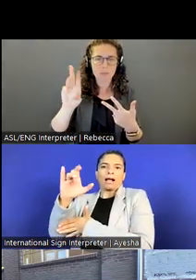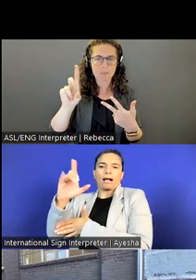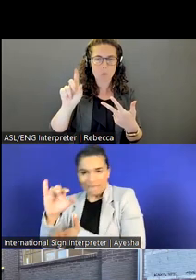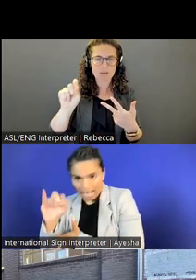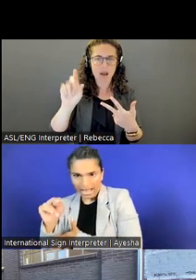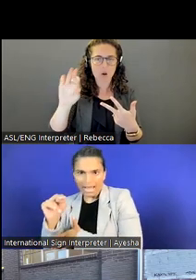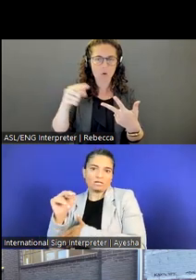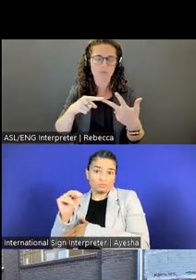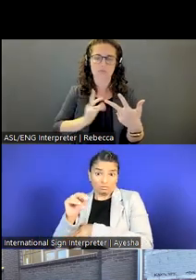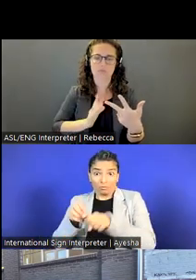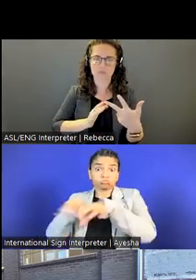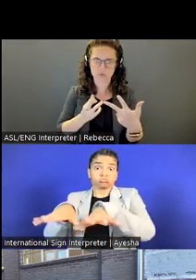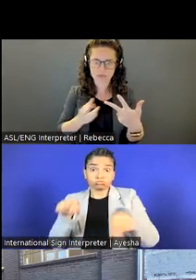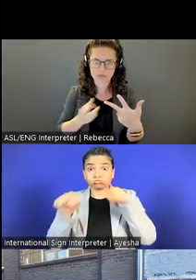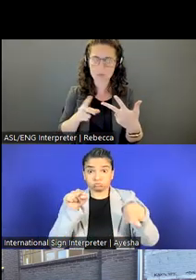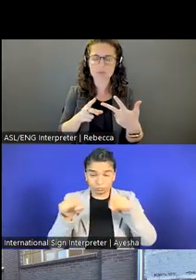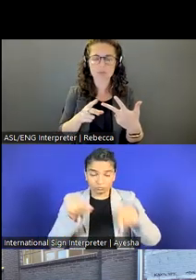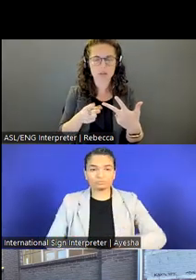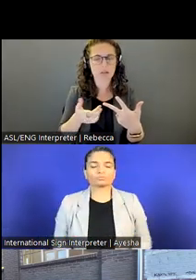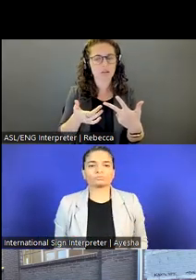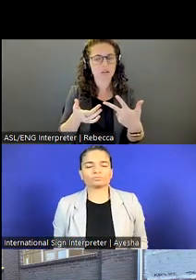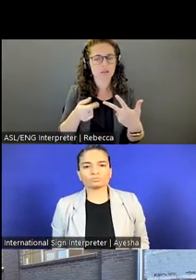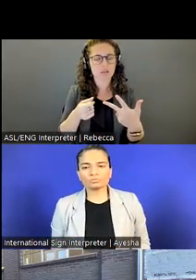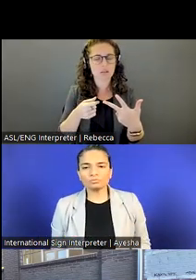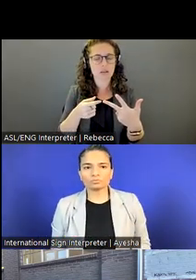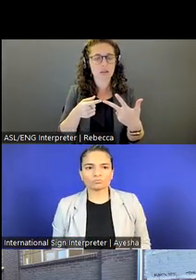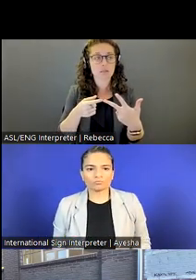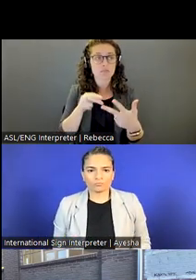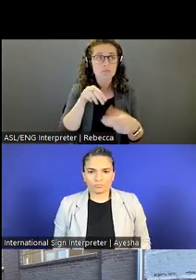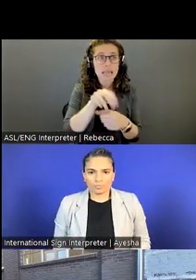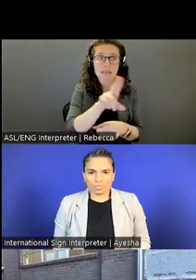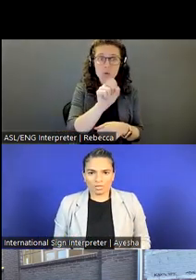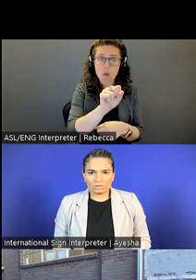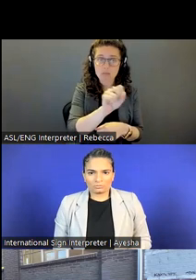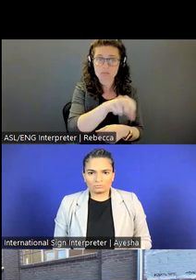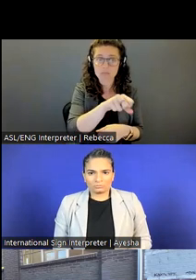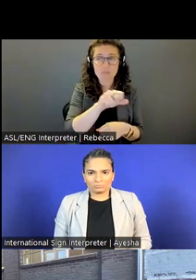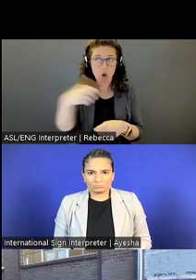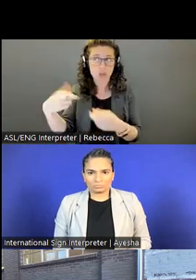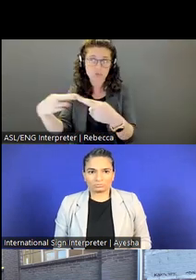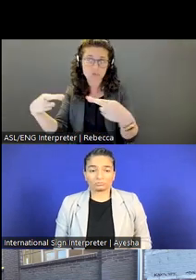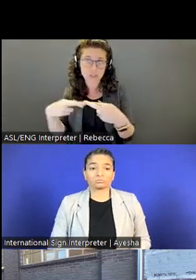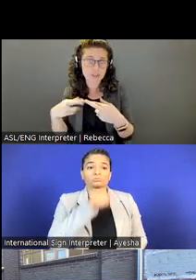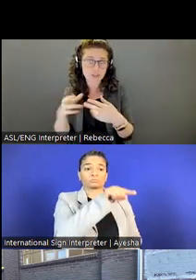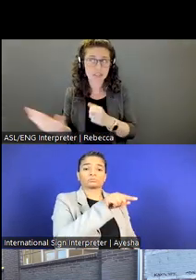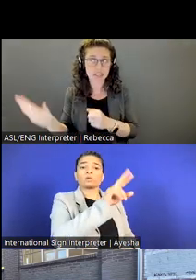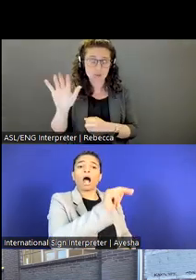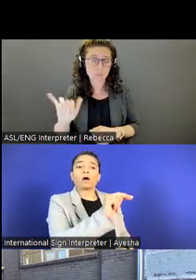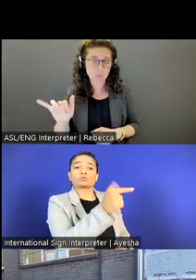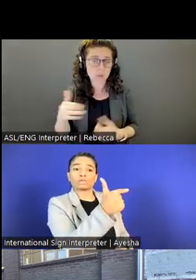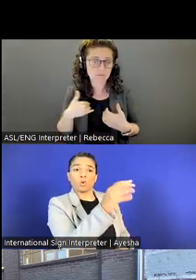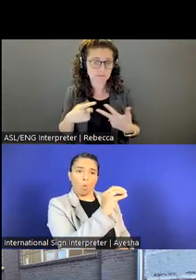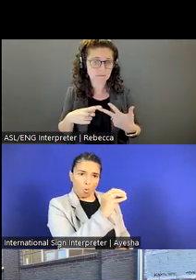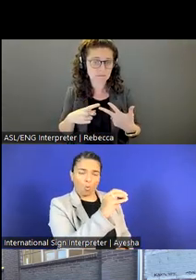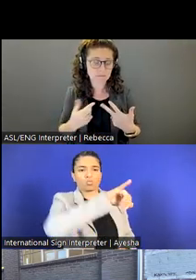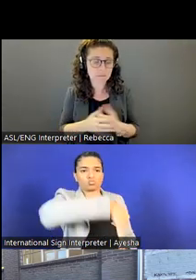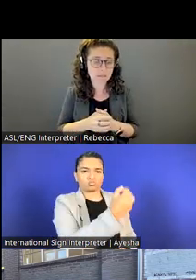There's jobs not just in the U.S. but regions around the world.